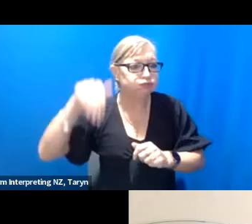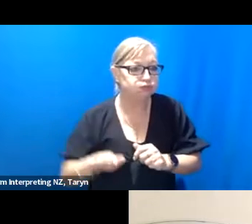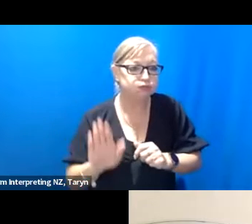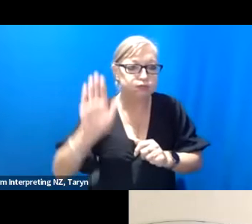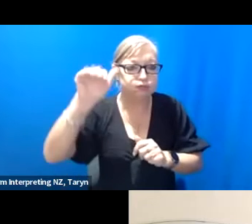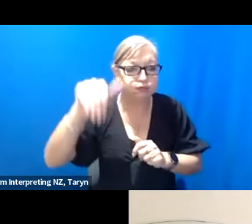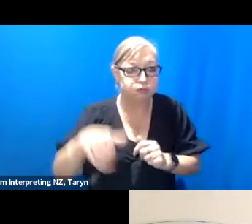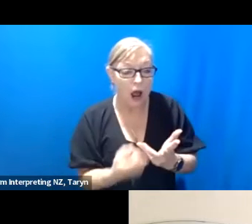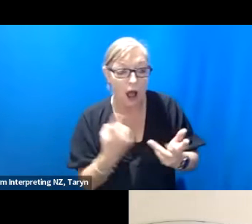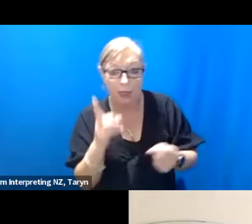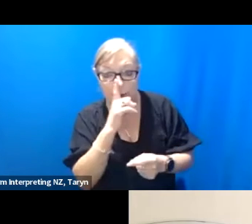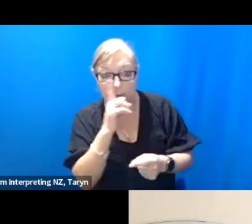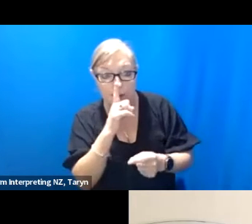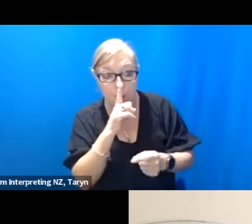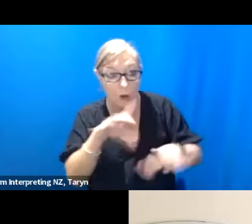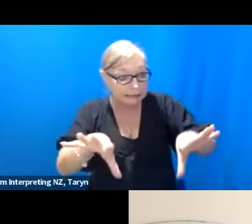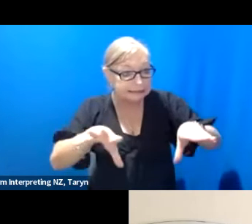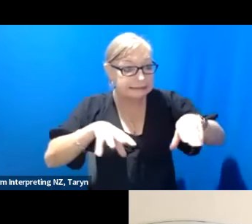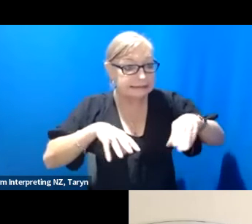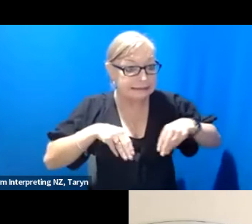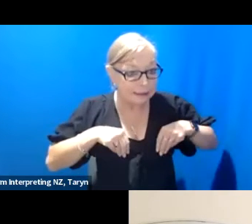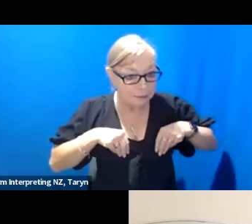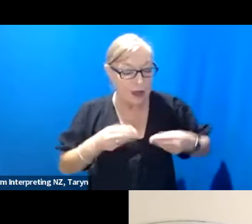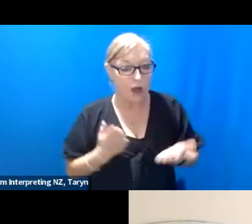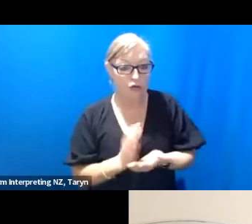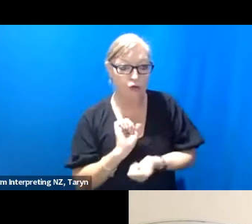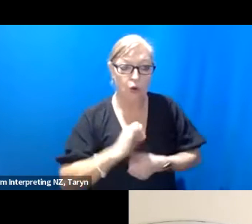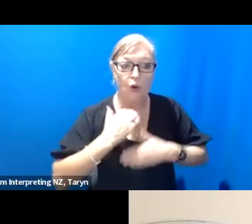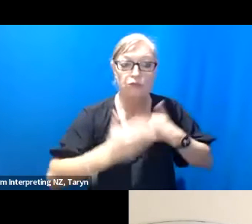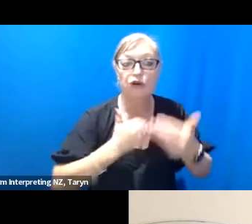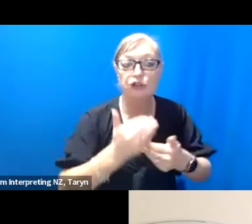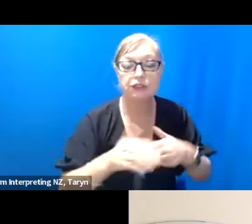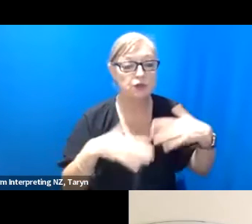have other people embraced that in your processes? Or you know, do you find that